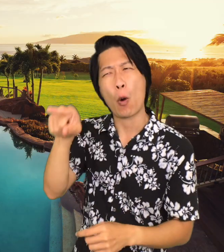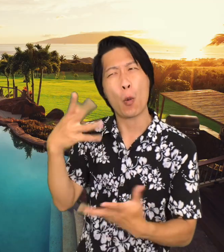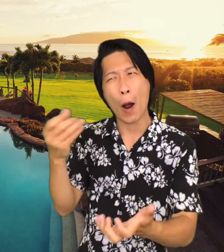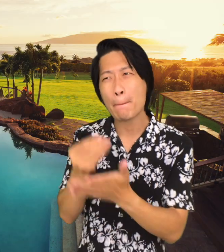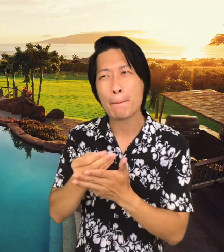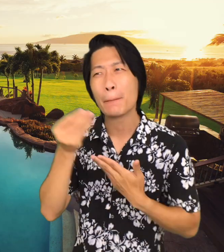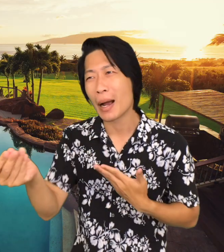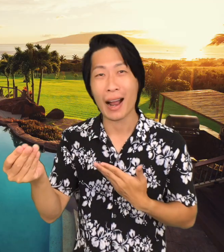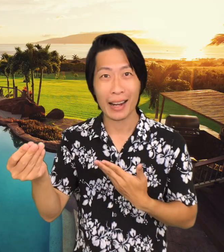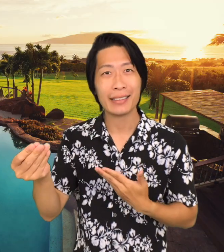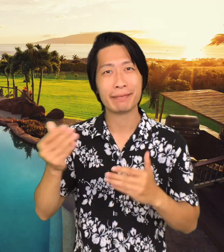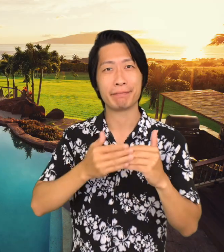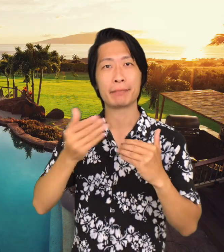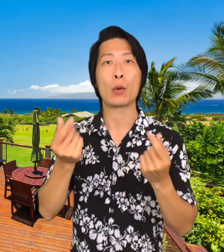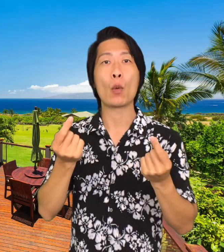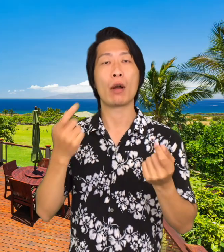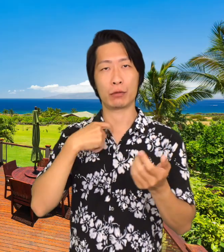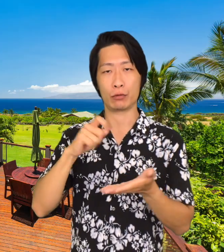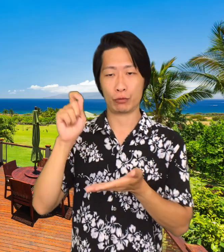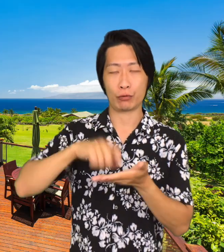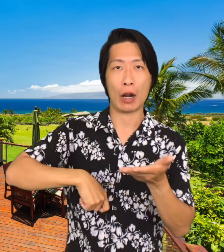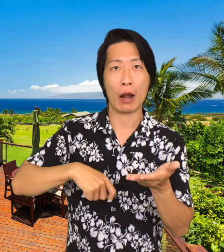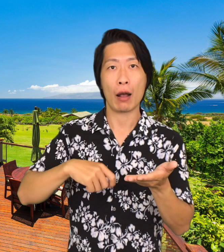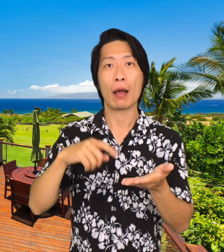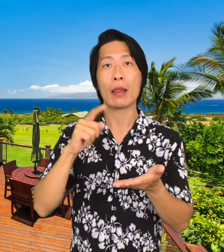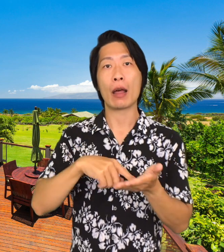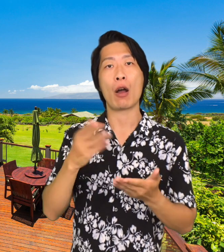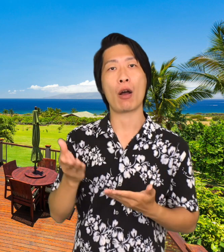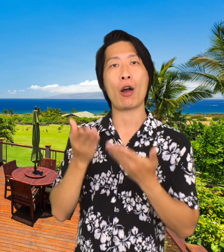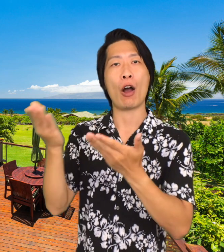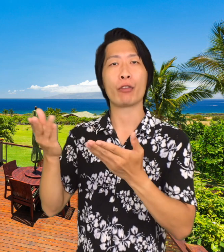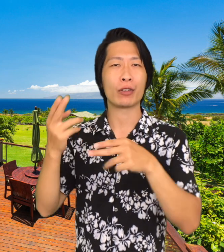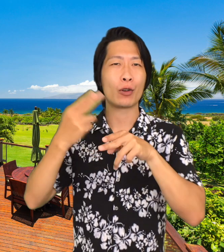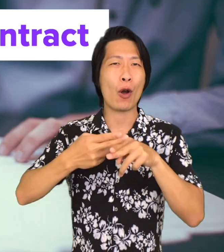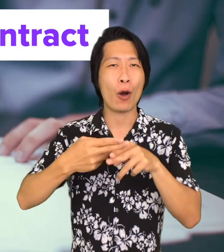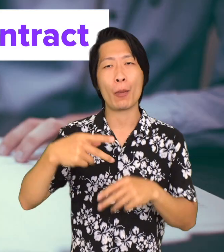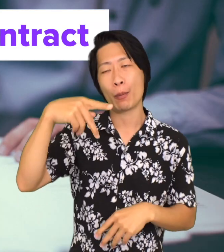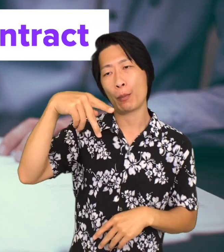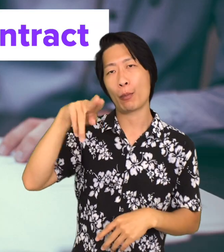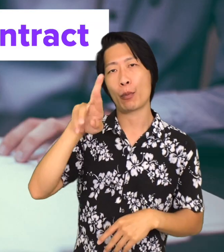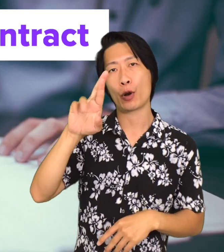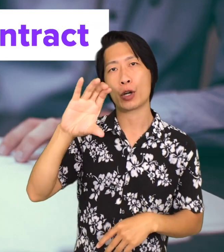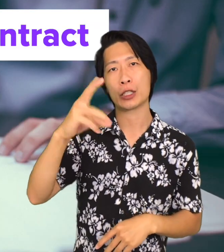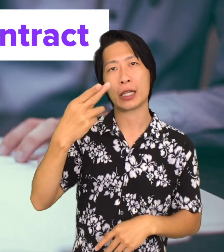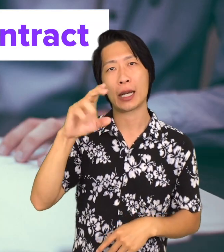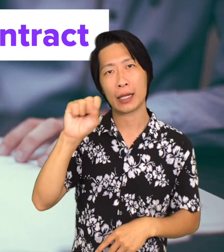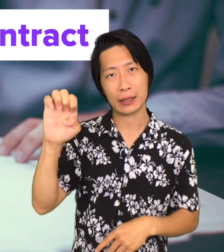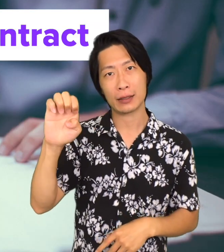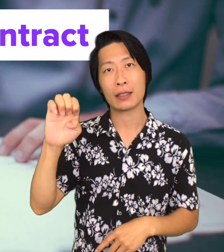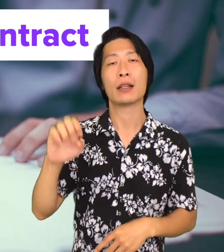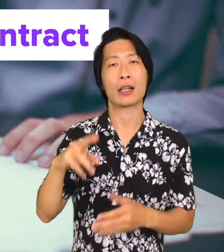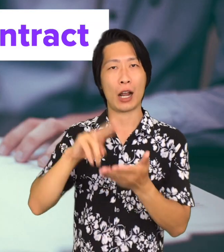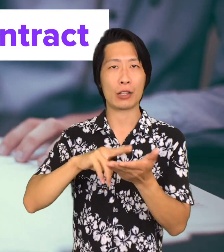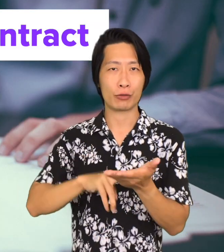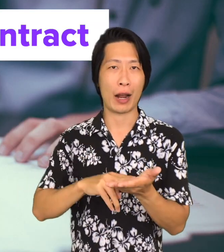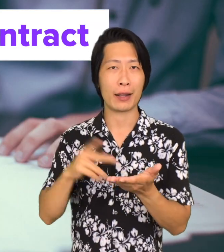love or want to buy, the next step would be to write up an offer this is called a purchase contract.